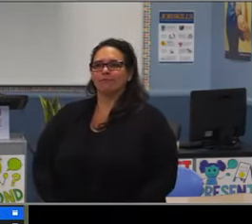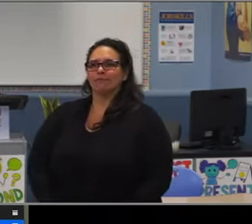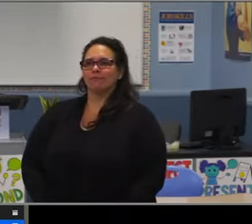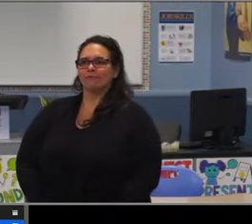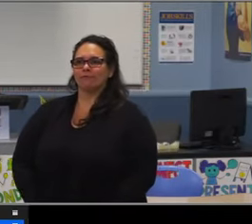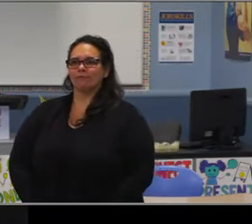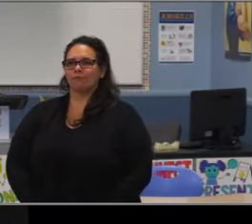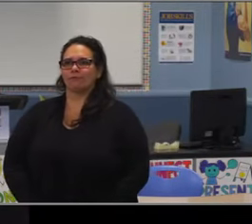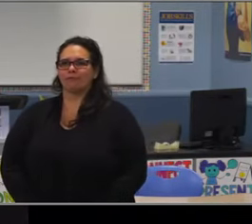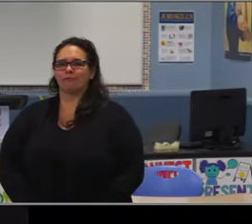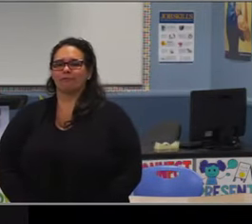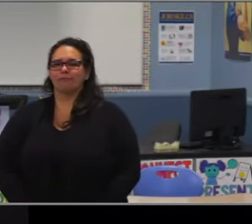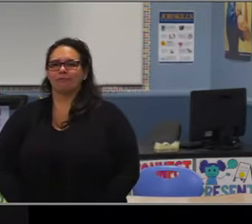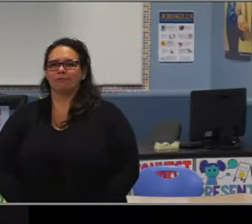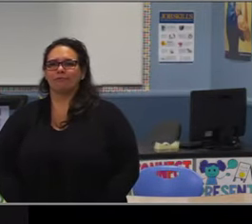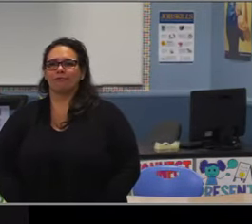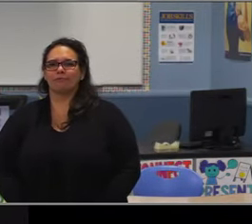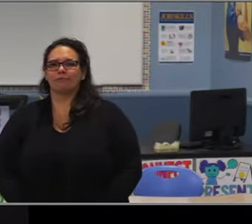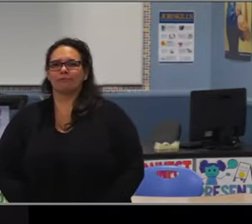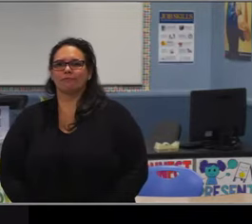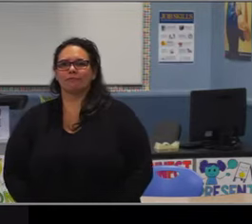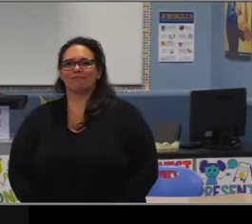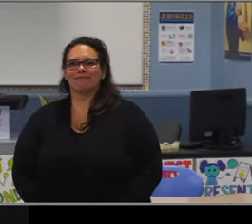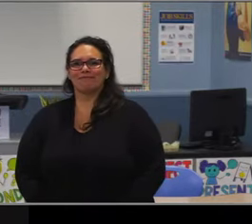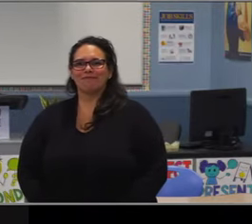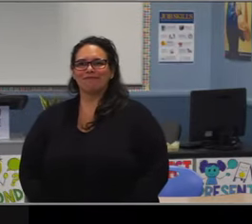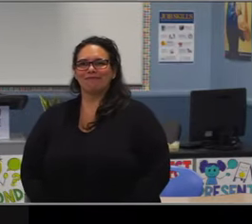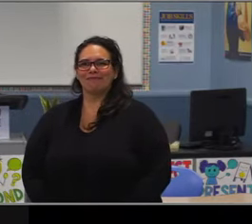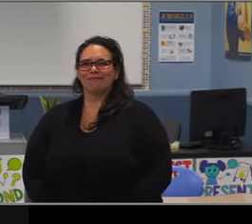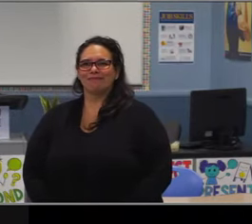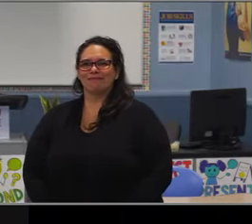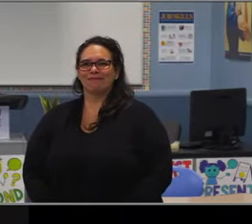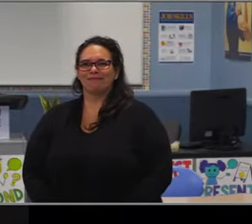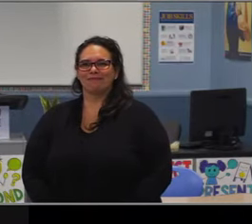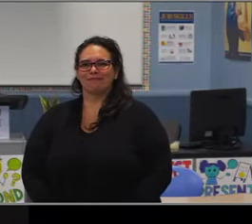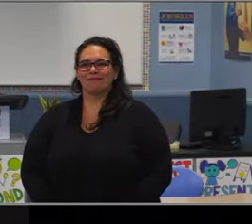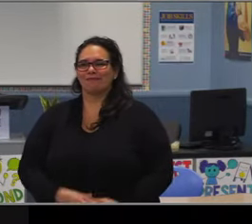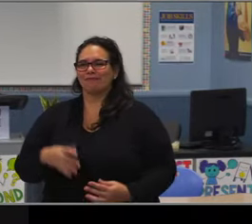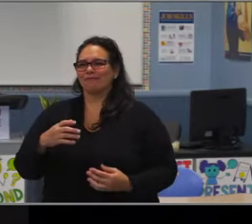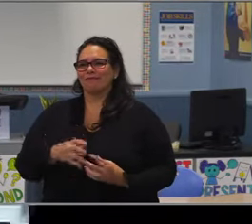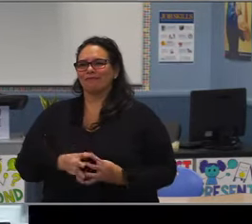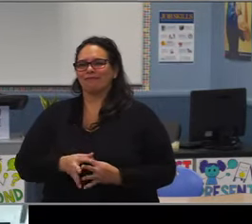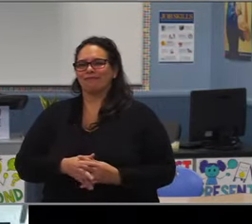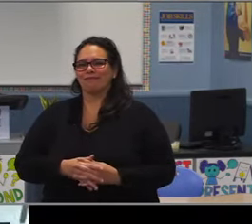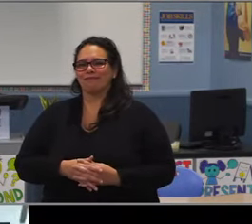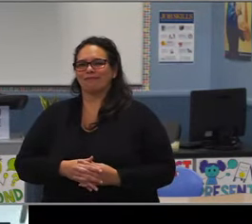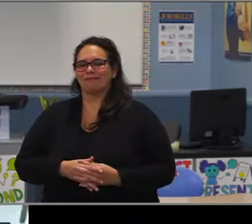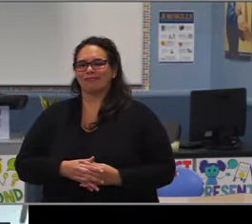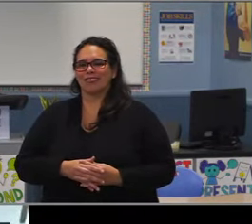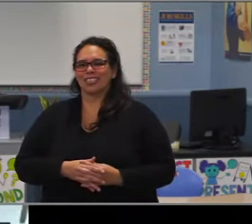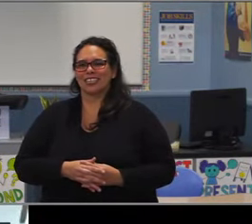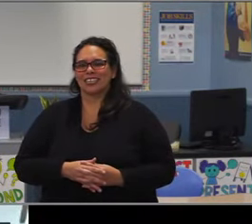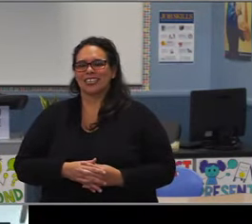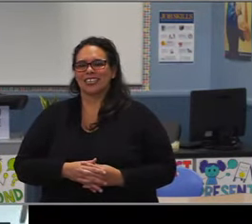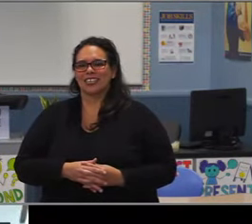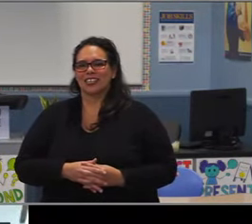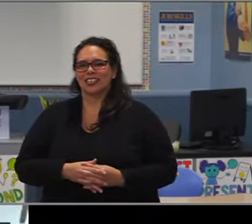two of their sections basically support their elementary program. There are three through five instrumental program